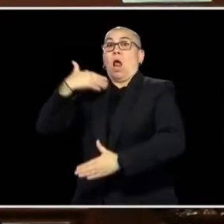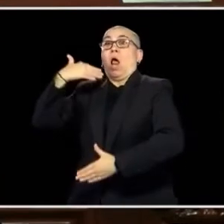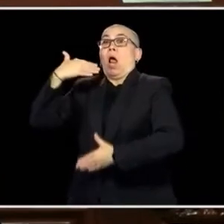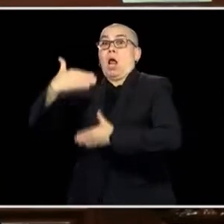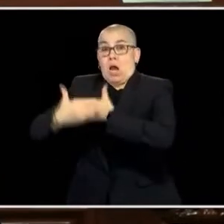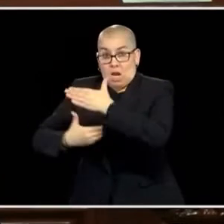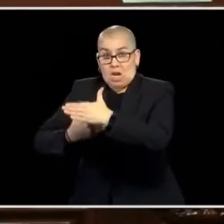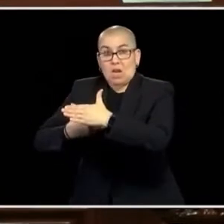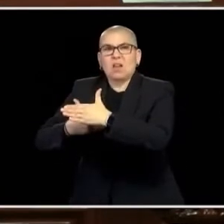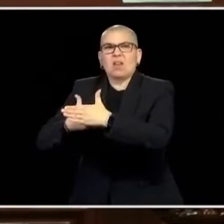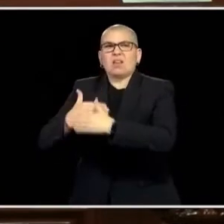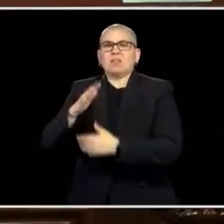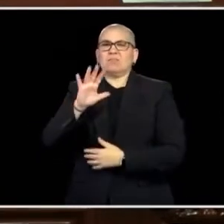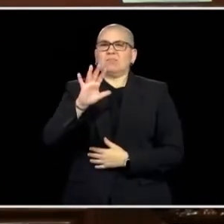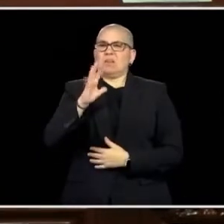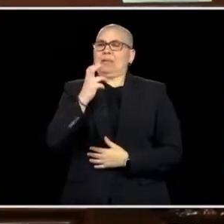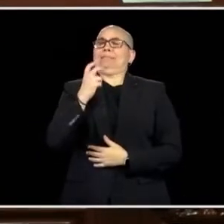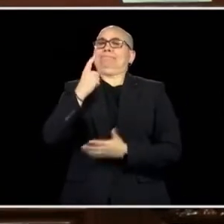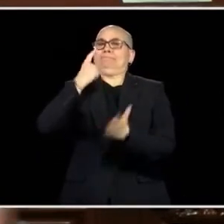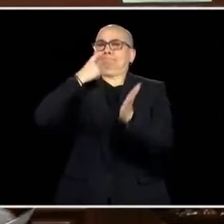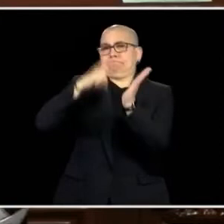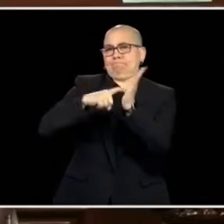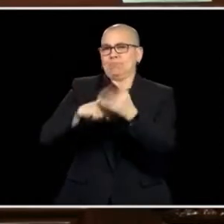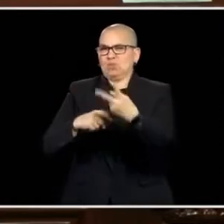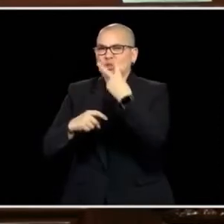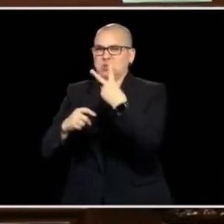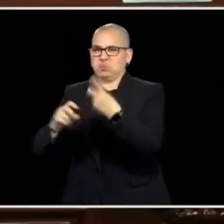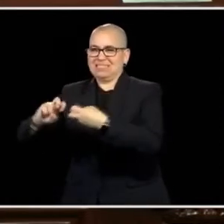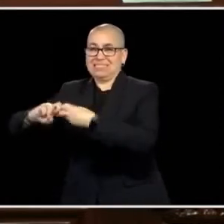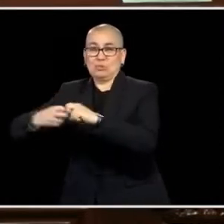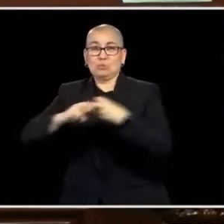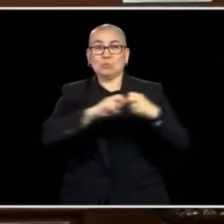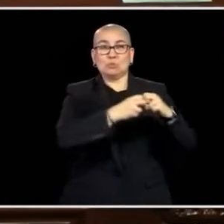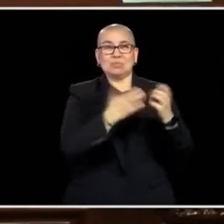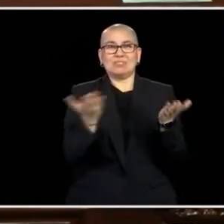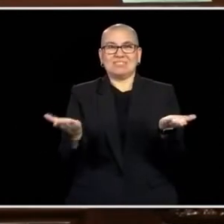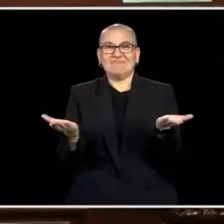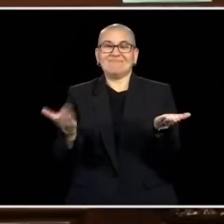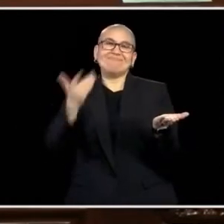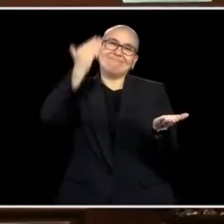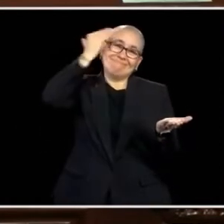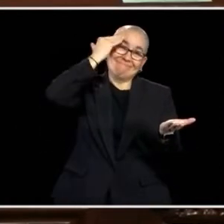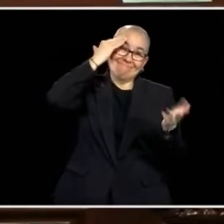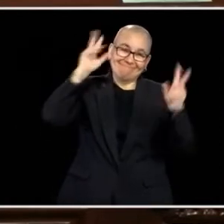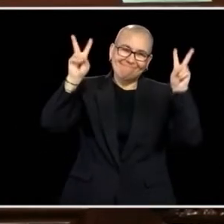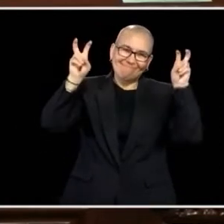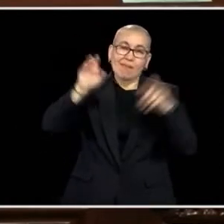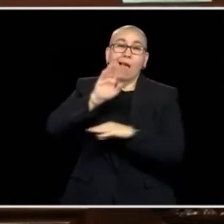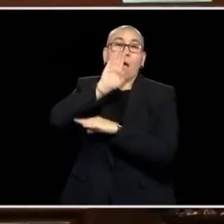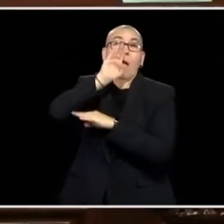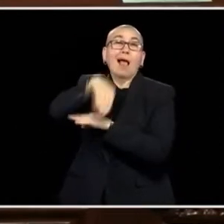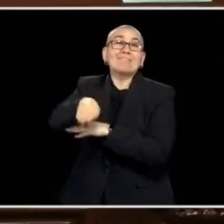THOUGH, BEFORE WE DO THAT, THERE ARE TWO ISSUES AND I KNOW IT IS THE -- IT IS THE ELEPHANT IN THE ROOM AND THE DONKEY IN THE ROOM, IF YOU